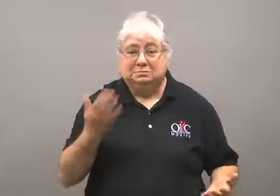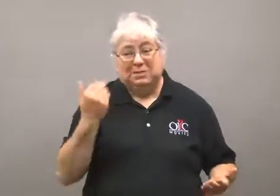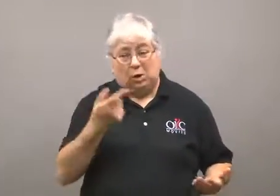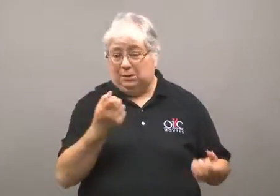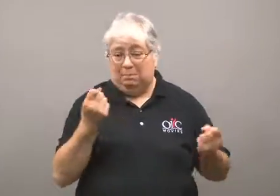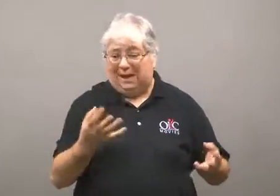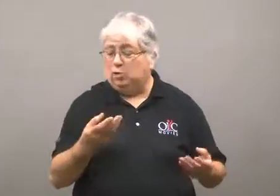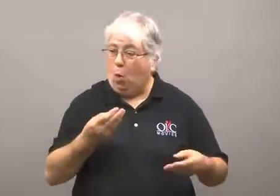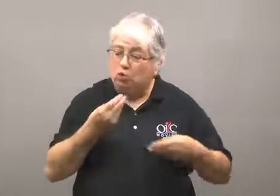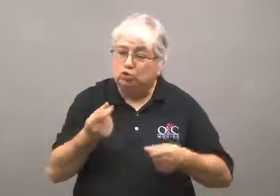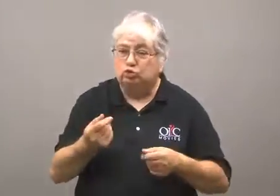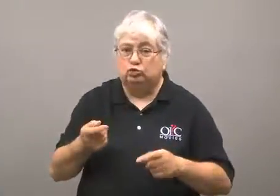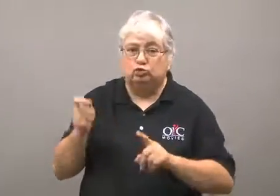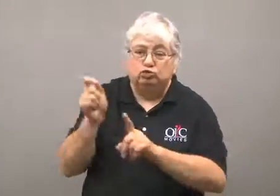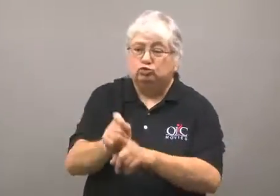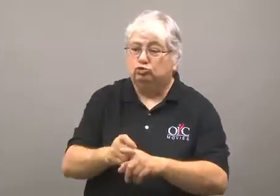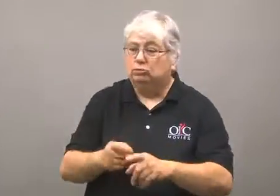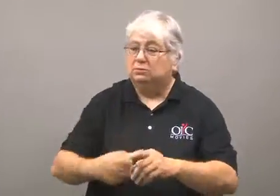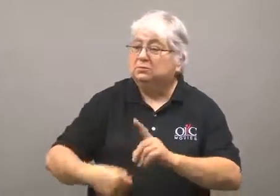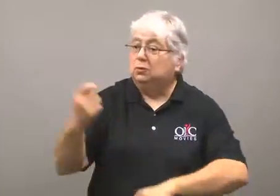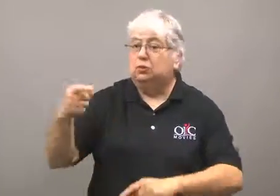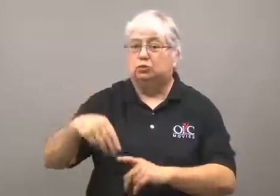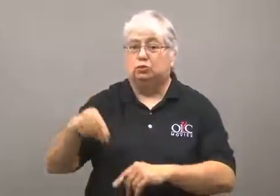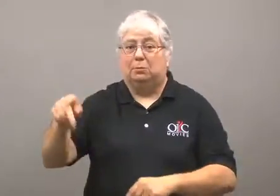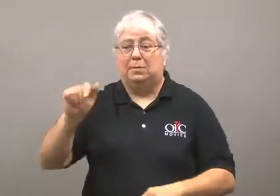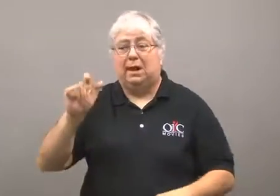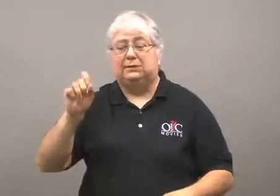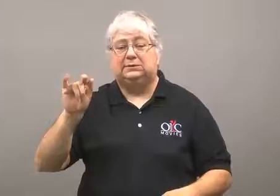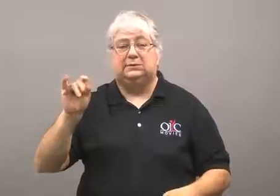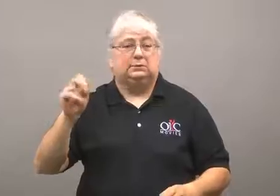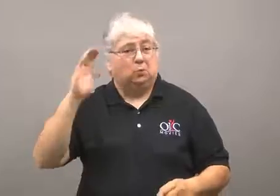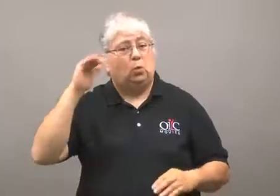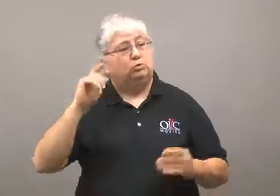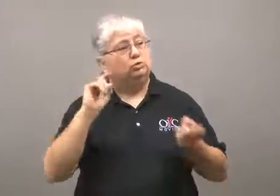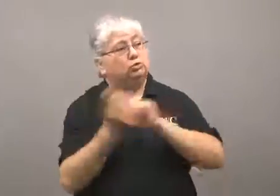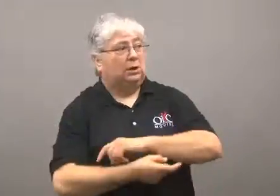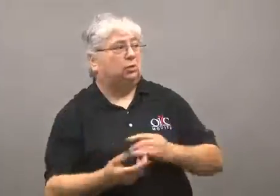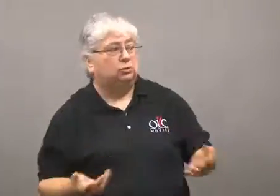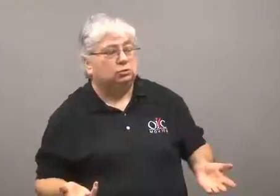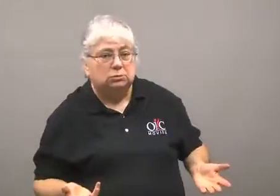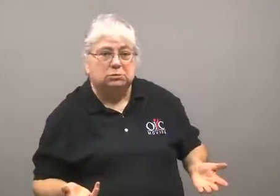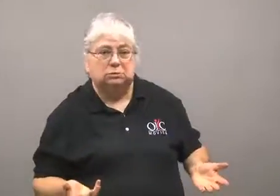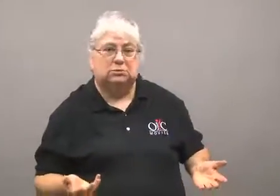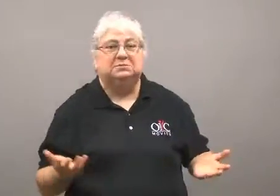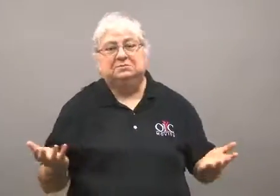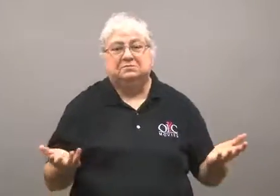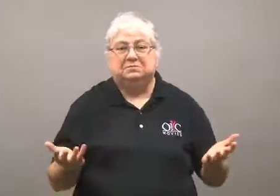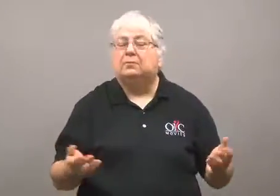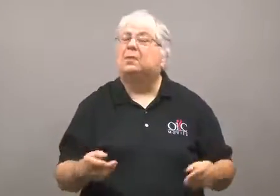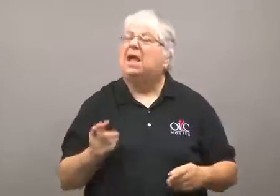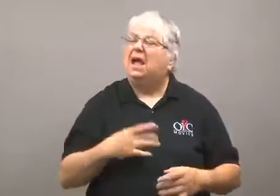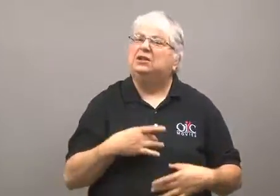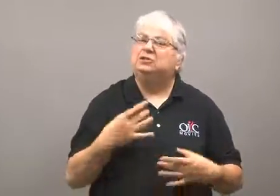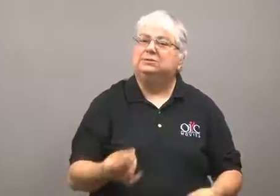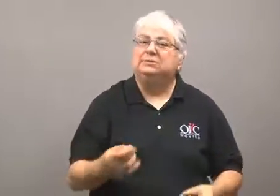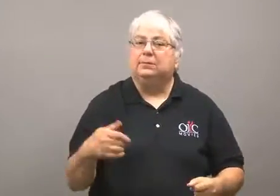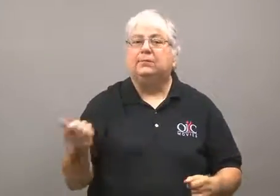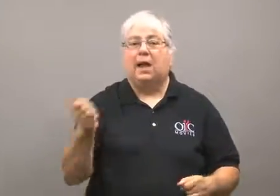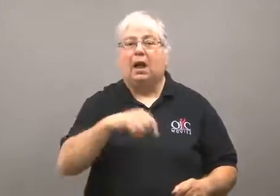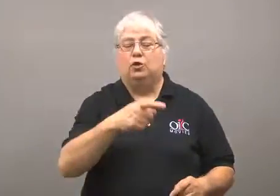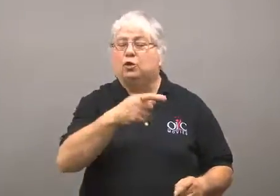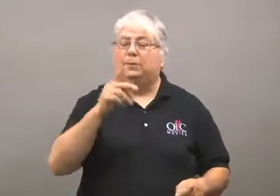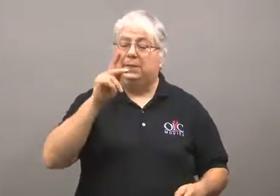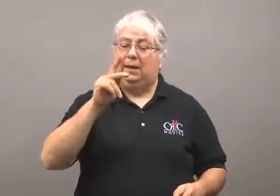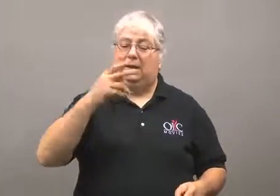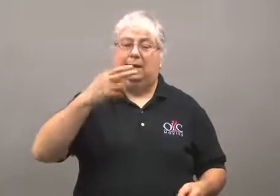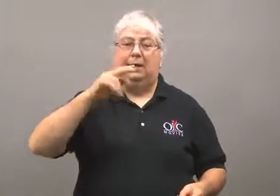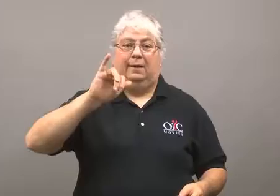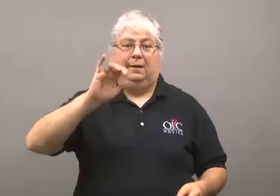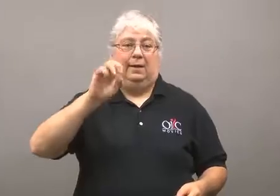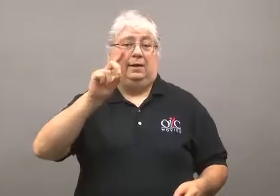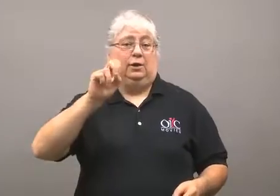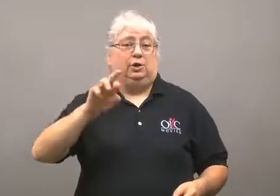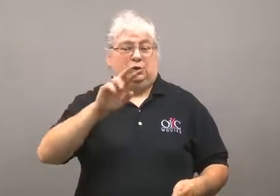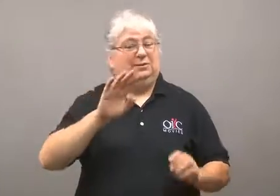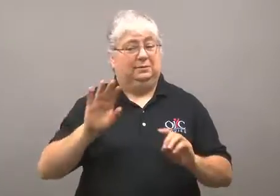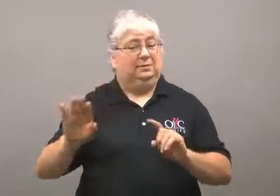He hoped the beatings and abuse of Palestinians would change.